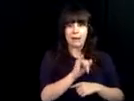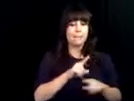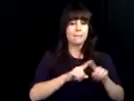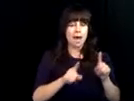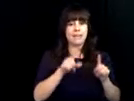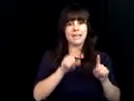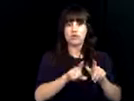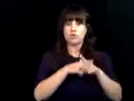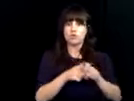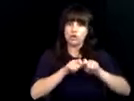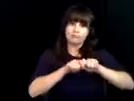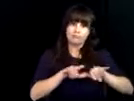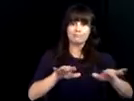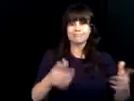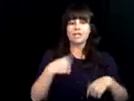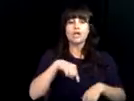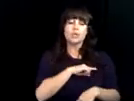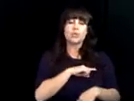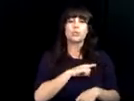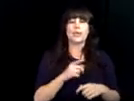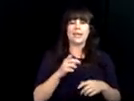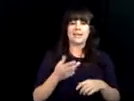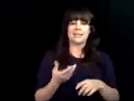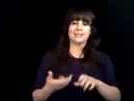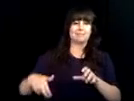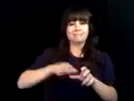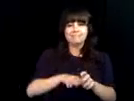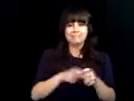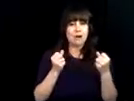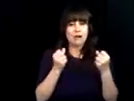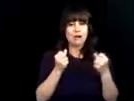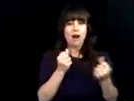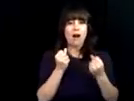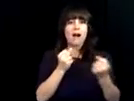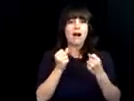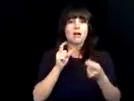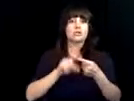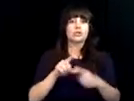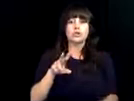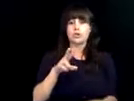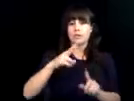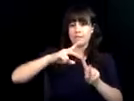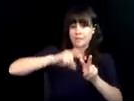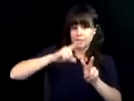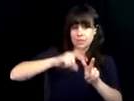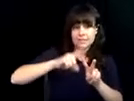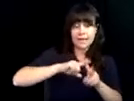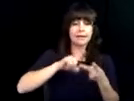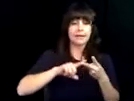in some cases. Soon technology grew outside the walls of